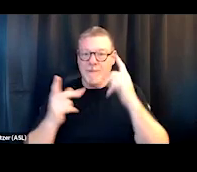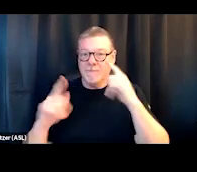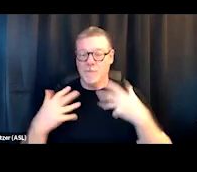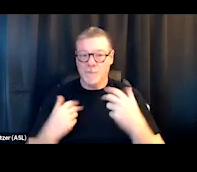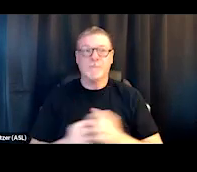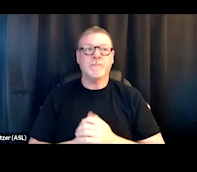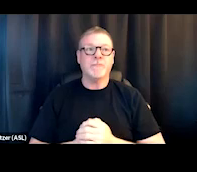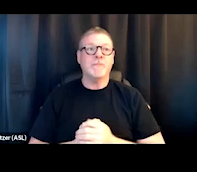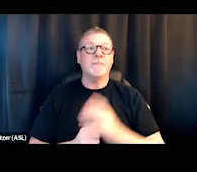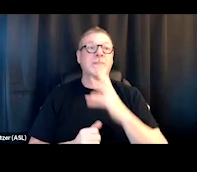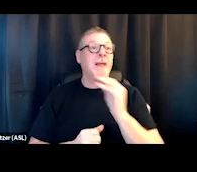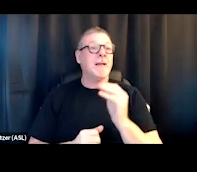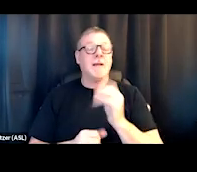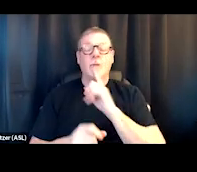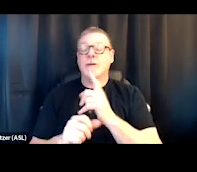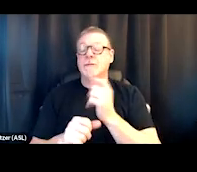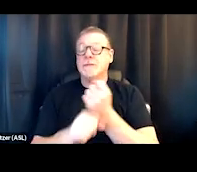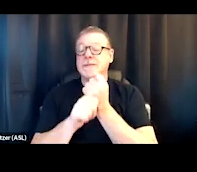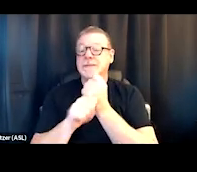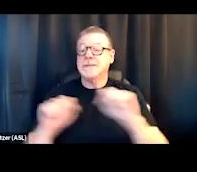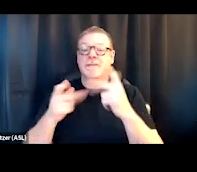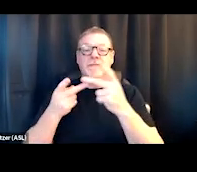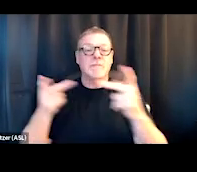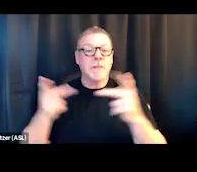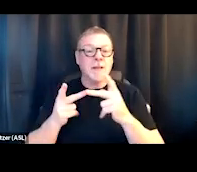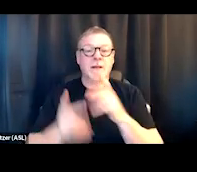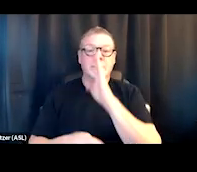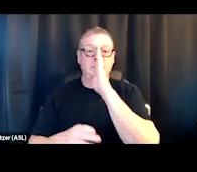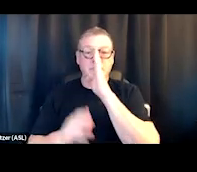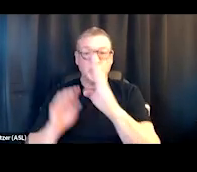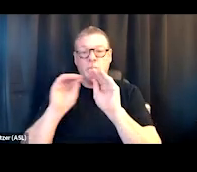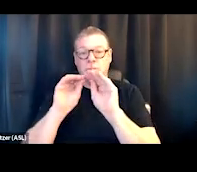that was just a safe, structured, sober environment for people to live.